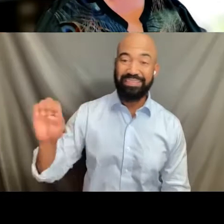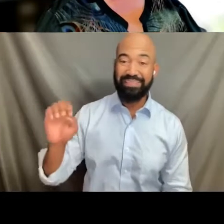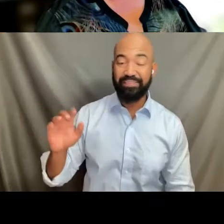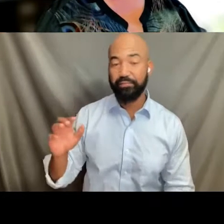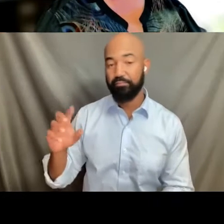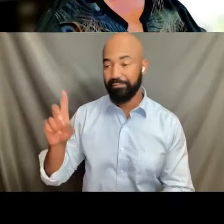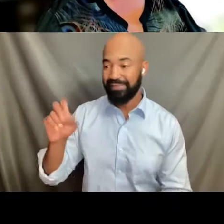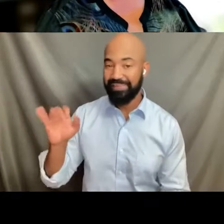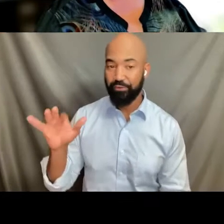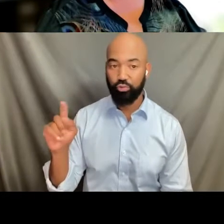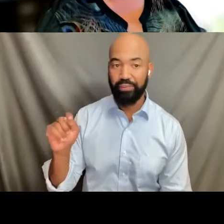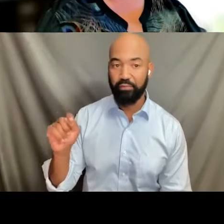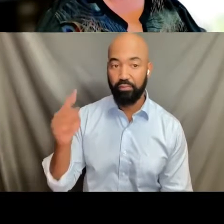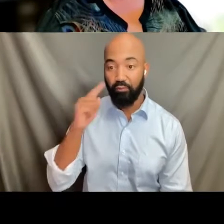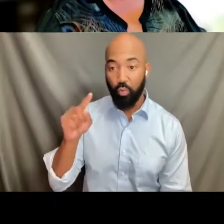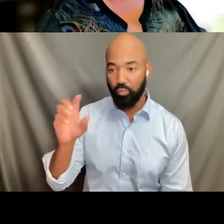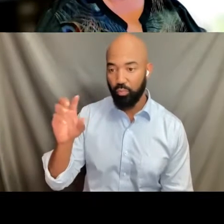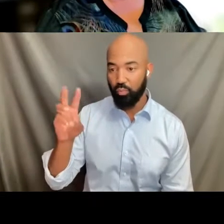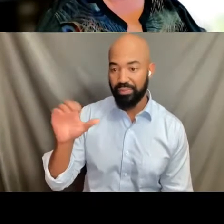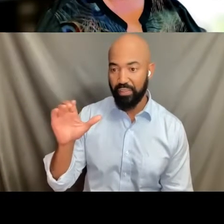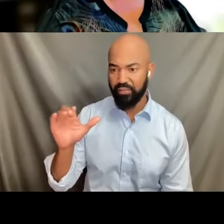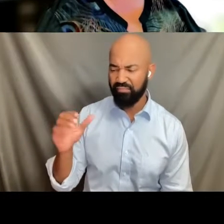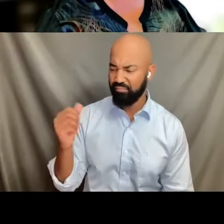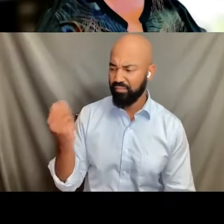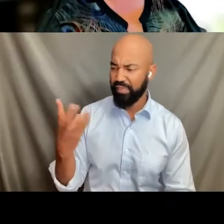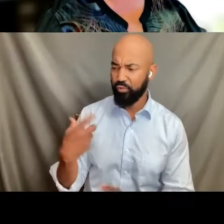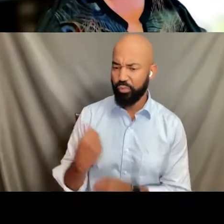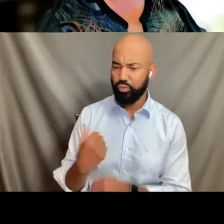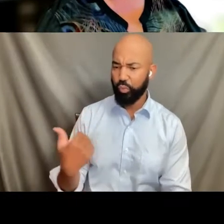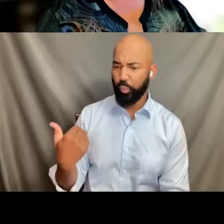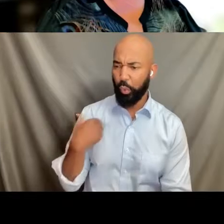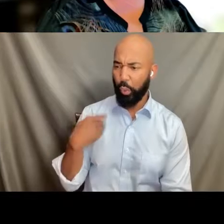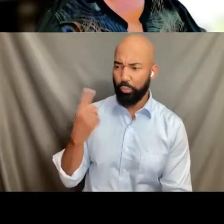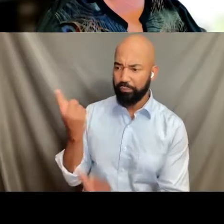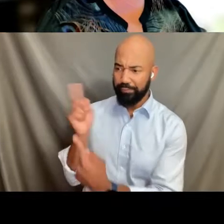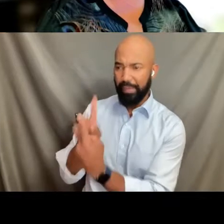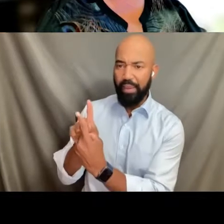We met several years ago when James asked us to come